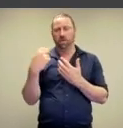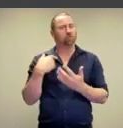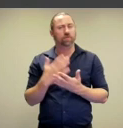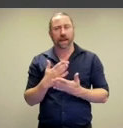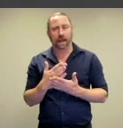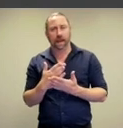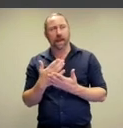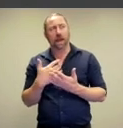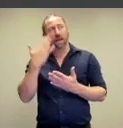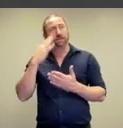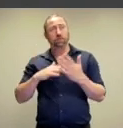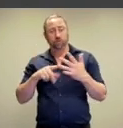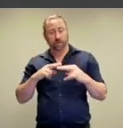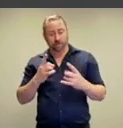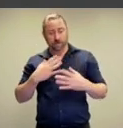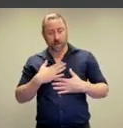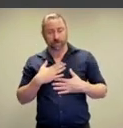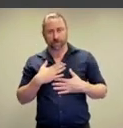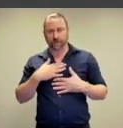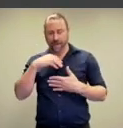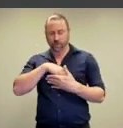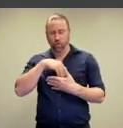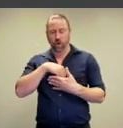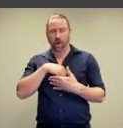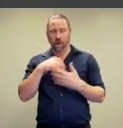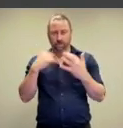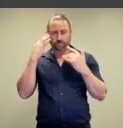one only ever knows and really